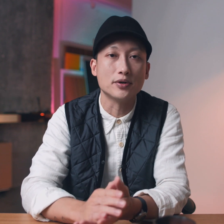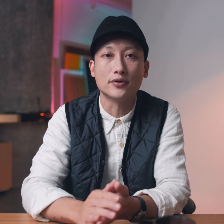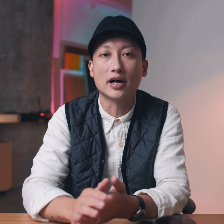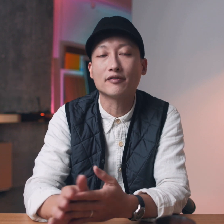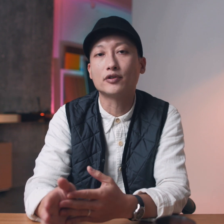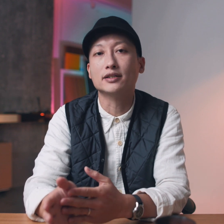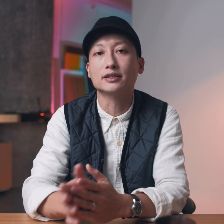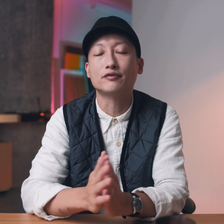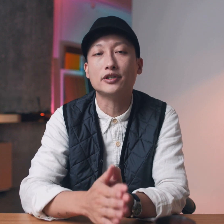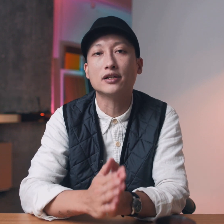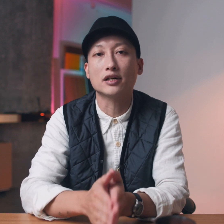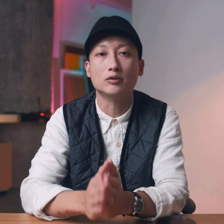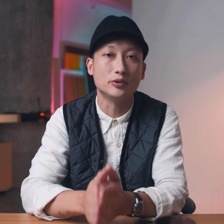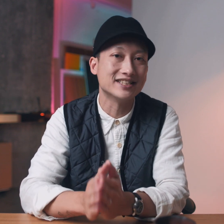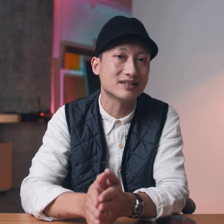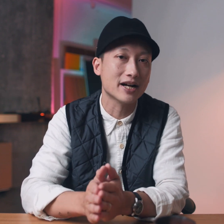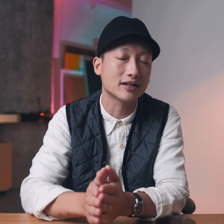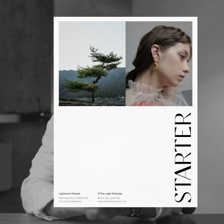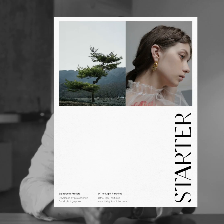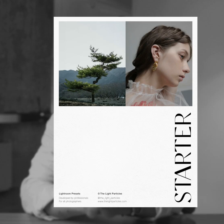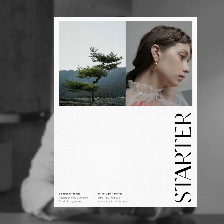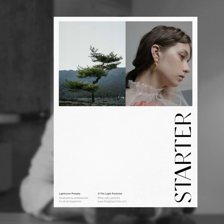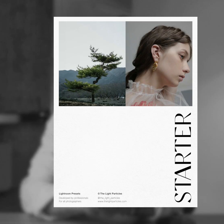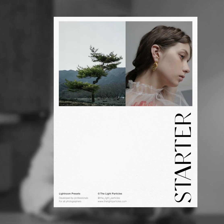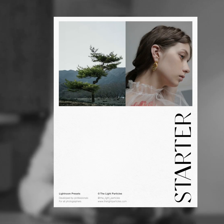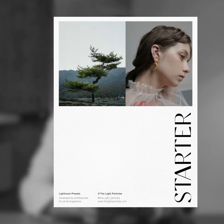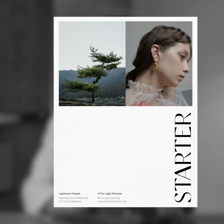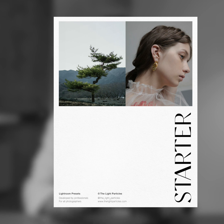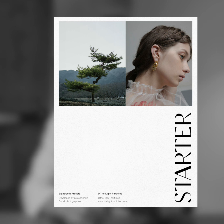your computer I've created this free Lightroom presets pack that will really help you to save